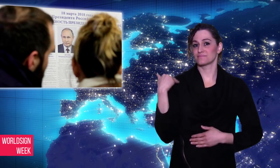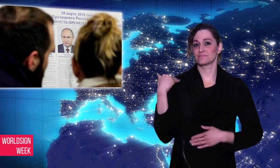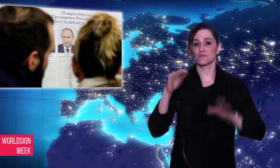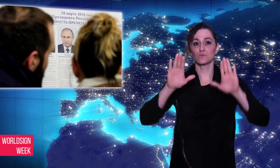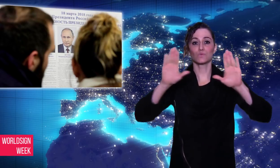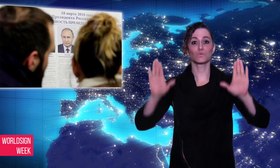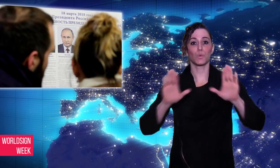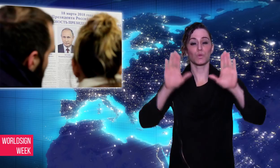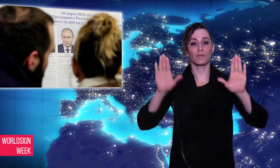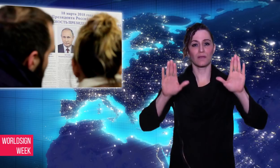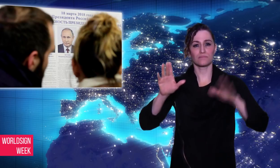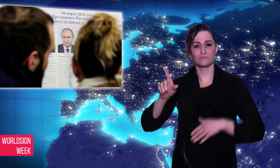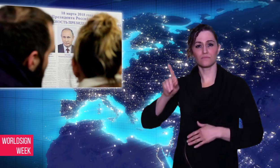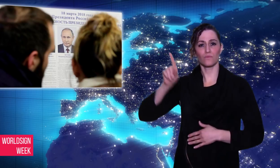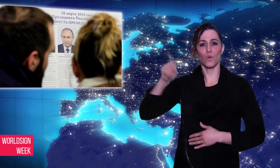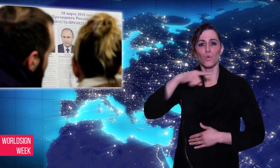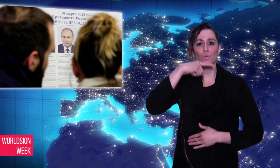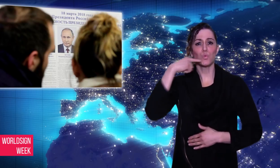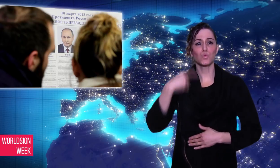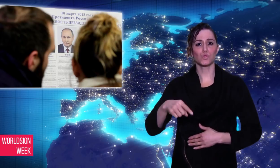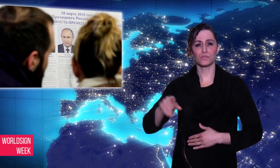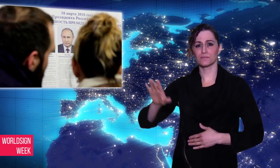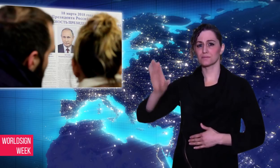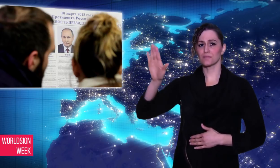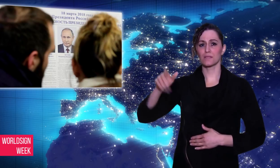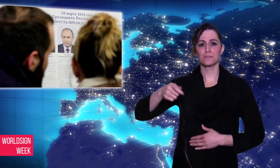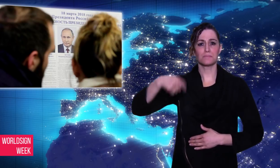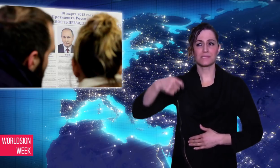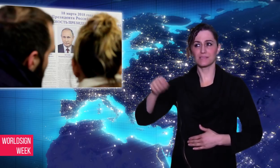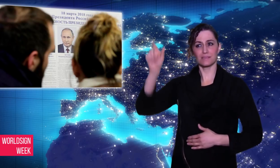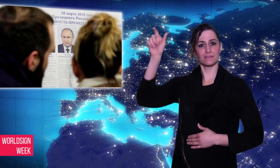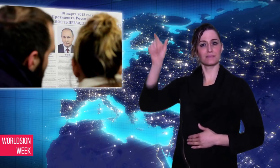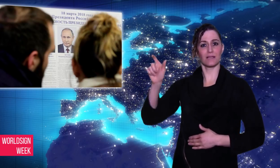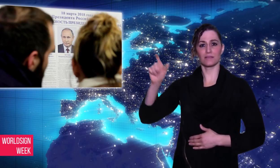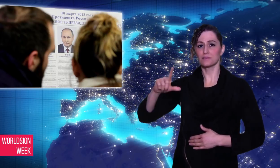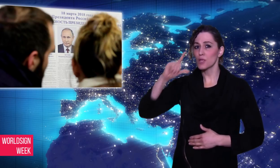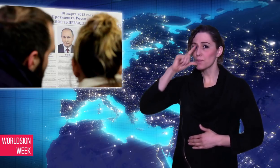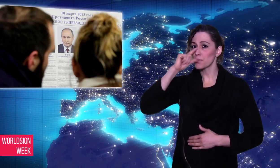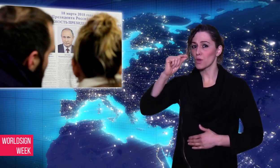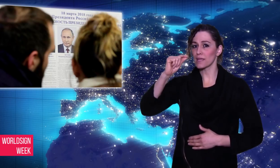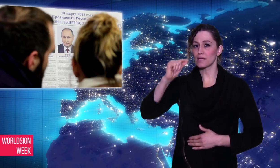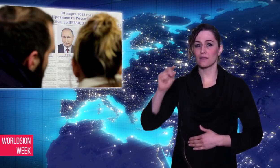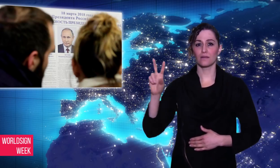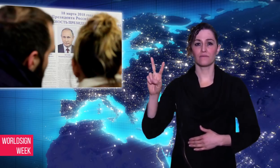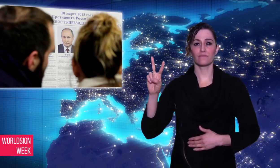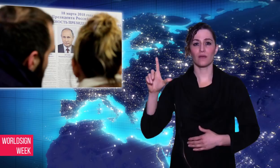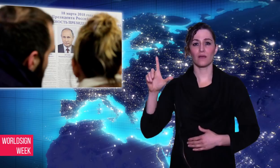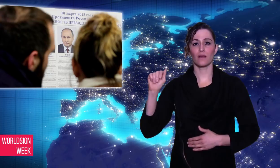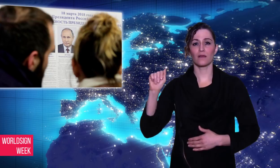On Sunday, Russia president Vladimir